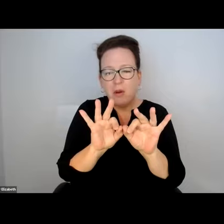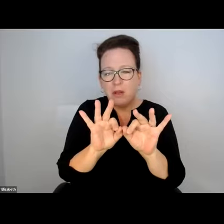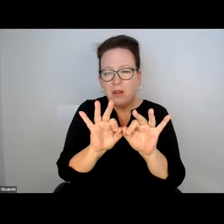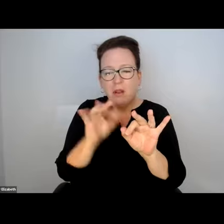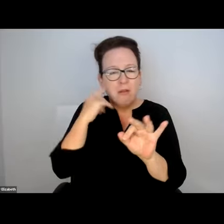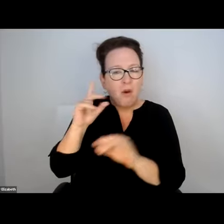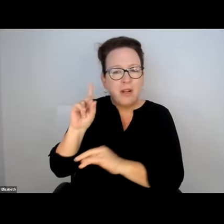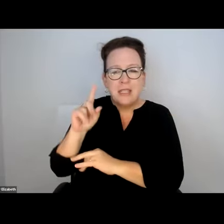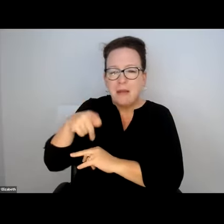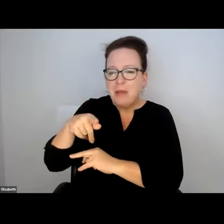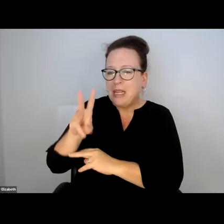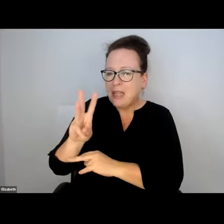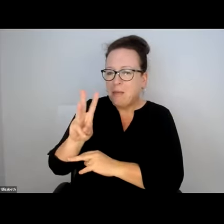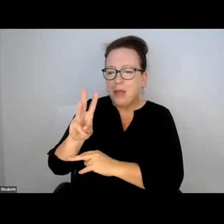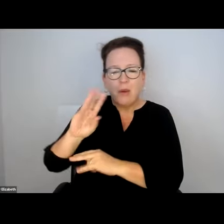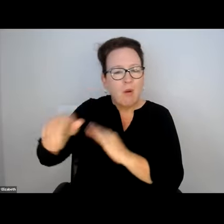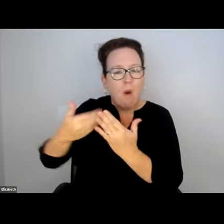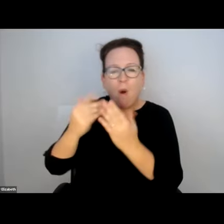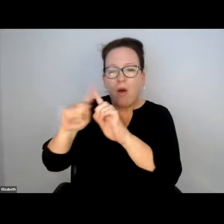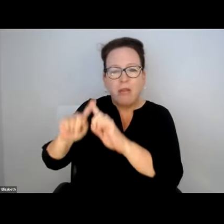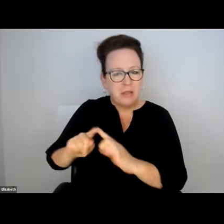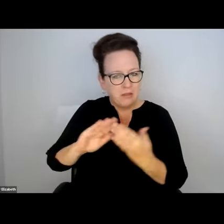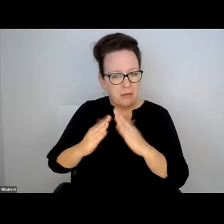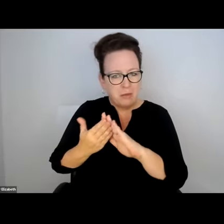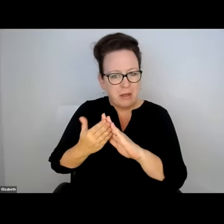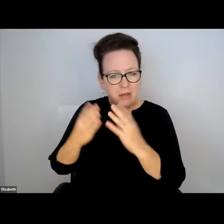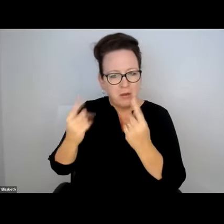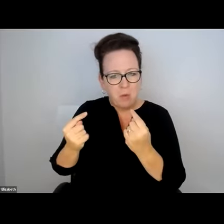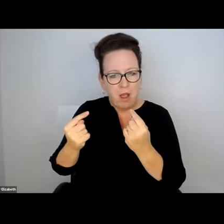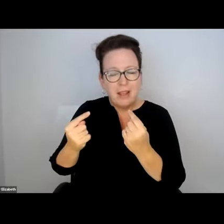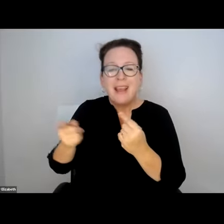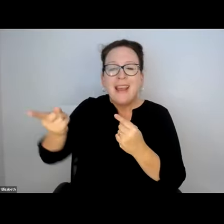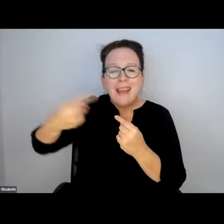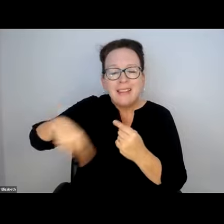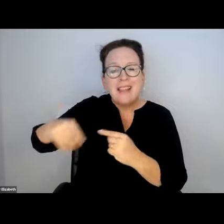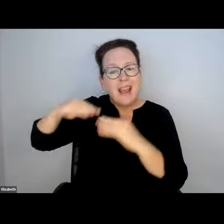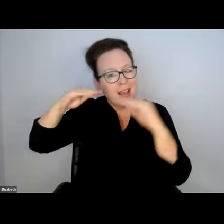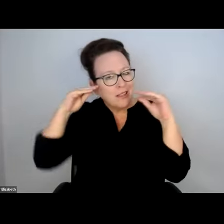I THINK THE REAL IMPORTANCE FOR PEOPLE WITH THE T OR DPW AND